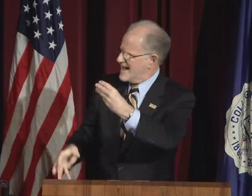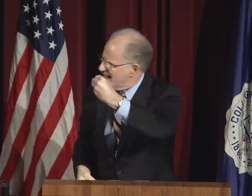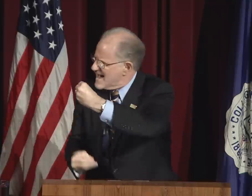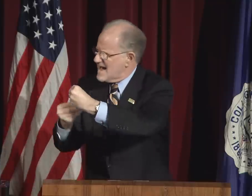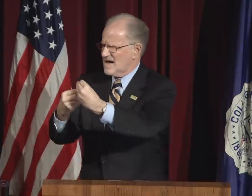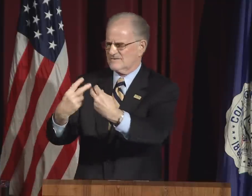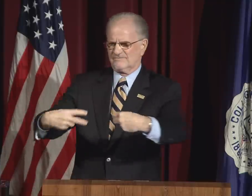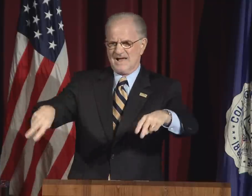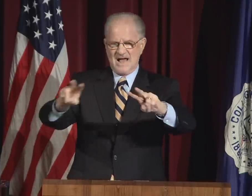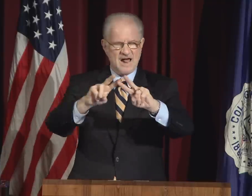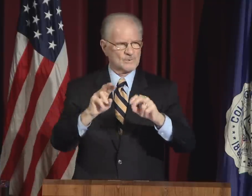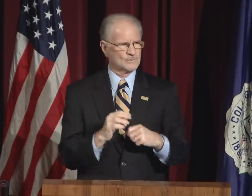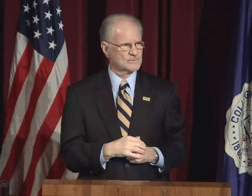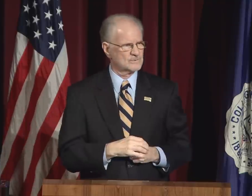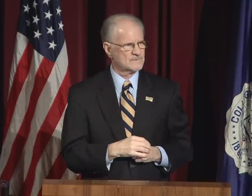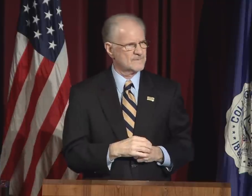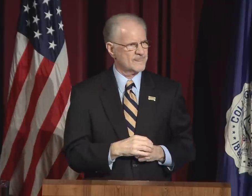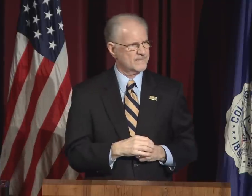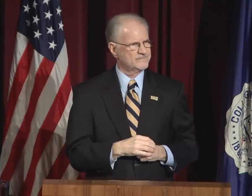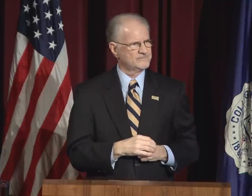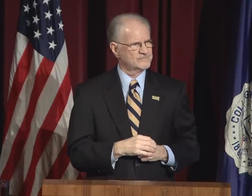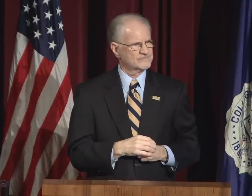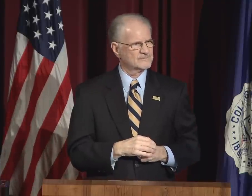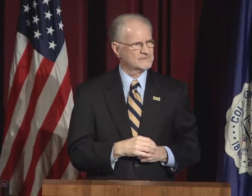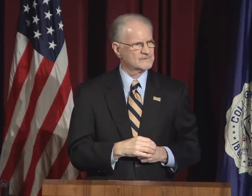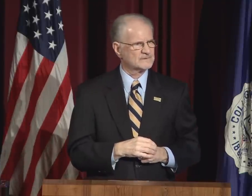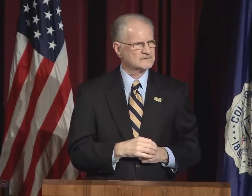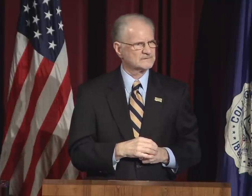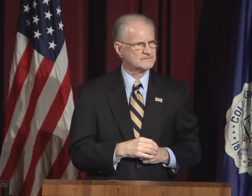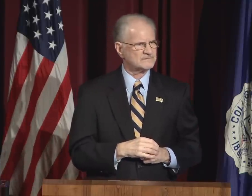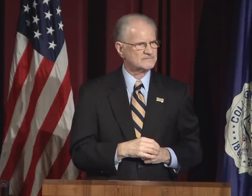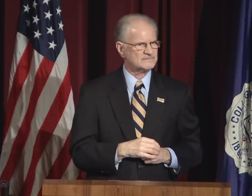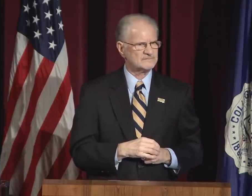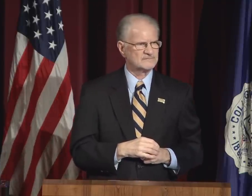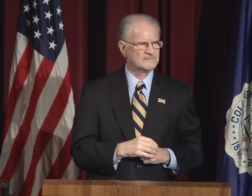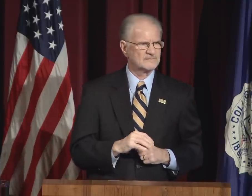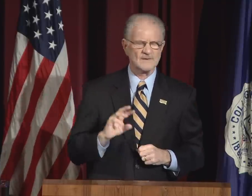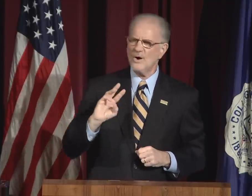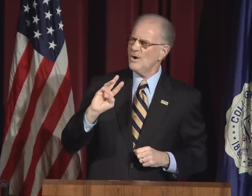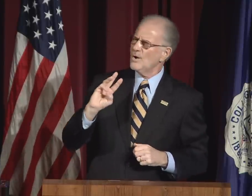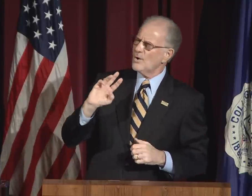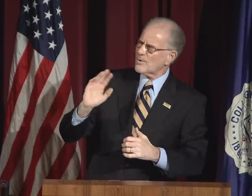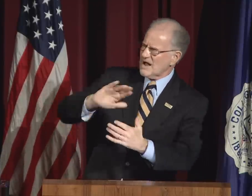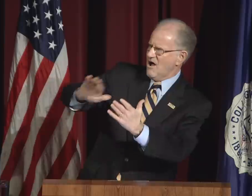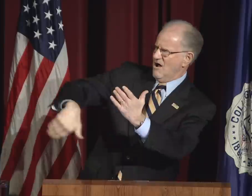and accepted that diversity and inclusion add value.